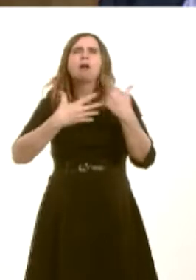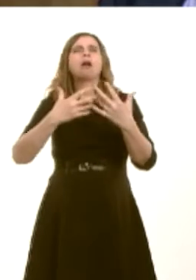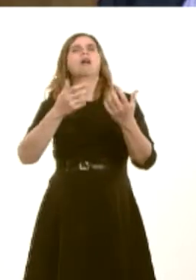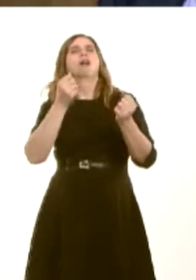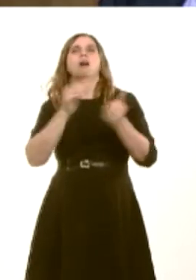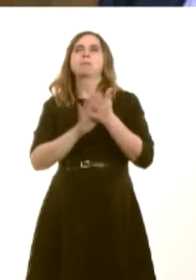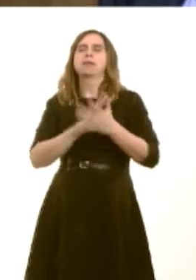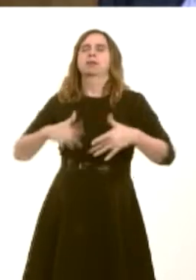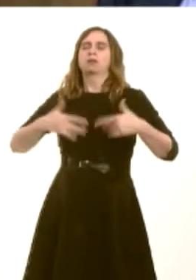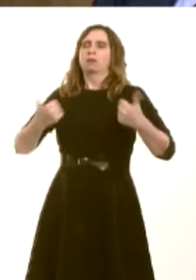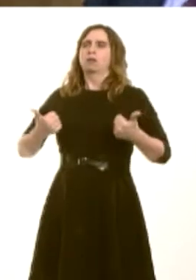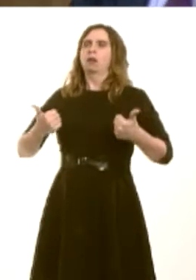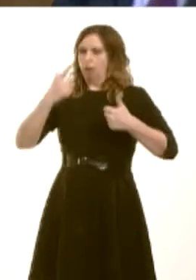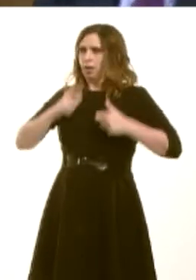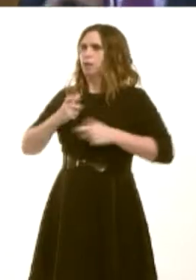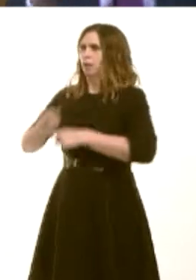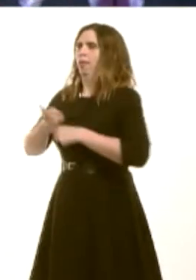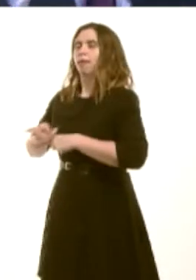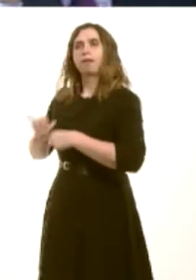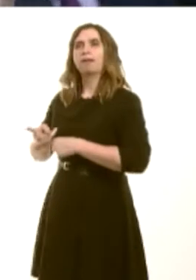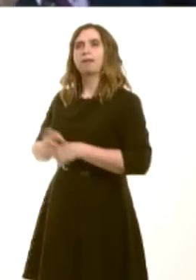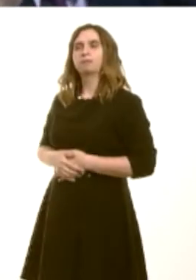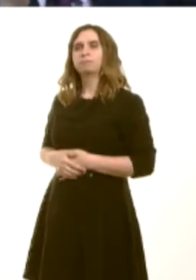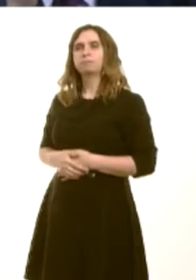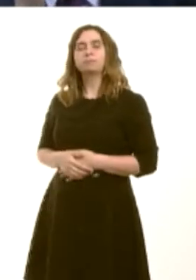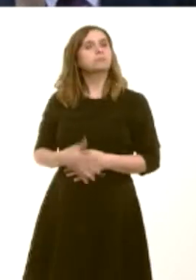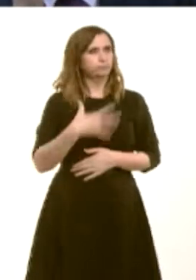Carwyn Jones: Can I thank the Member for her comments and join with her in the sentiments